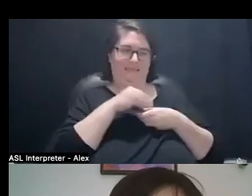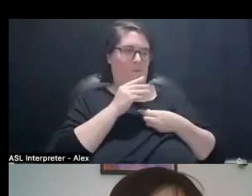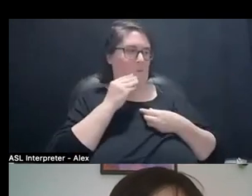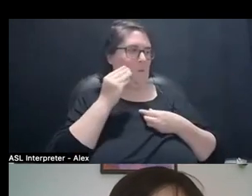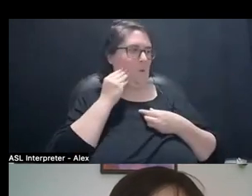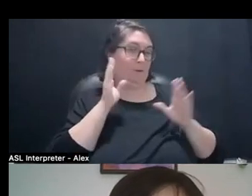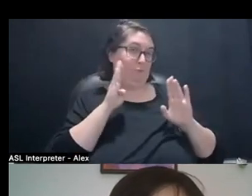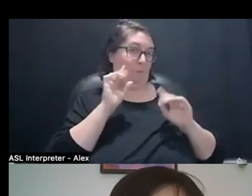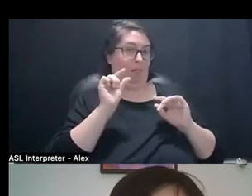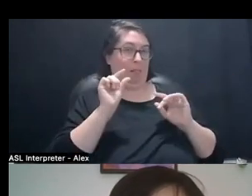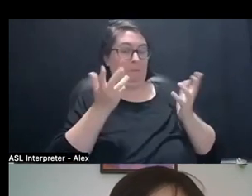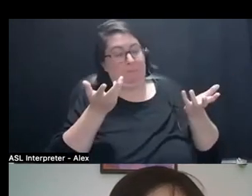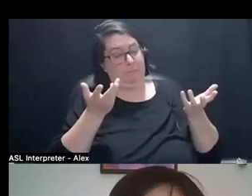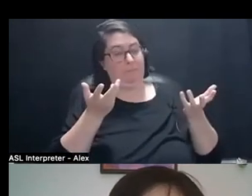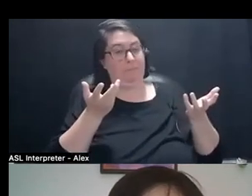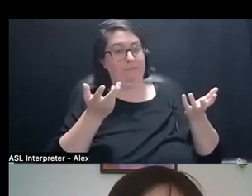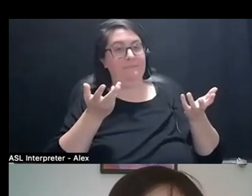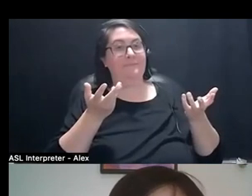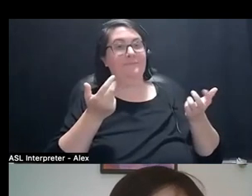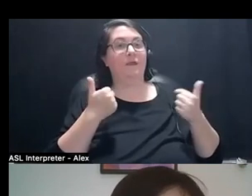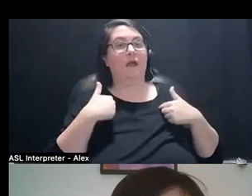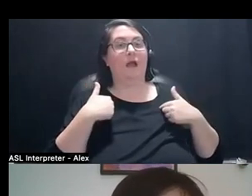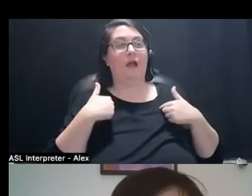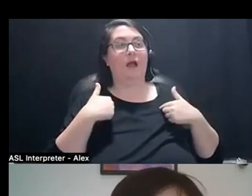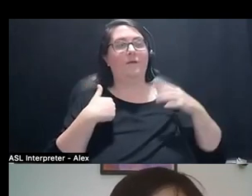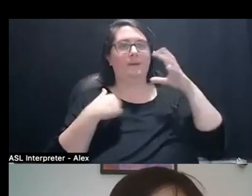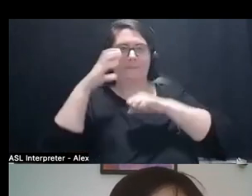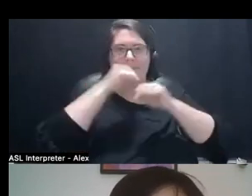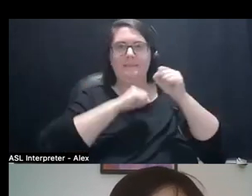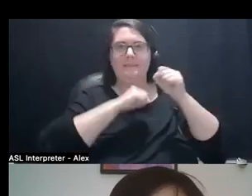I haven't had, I've missed a lot of experiences that other people, including